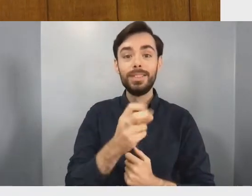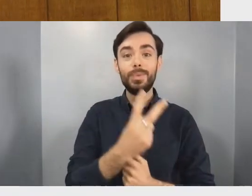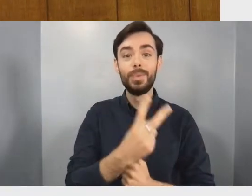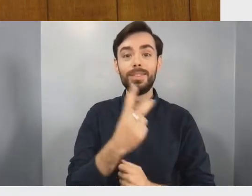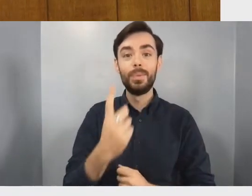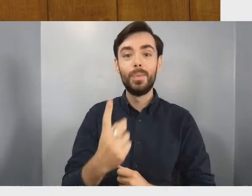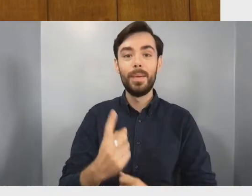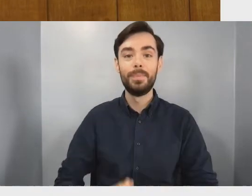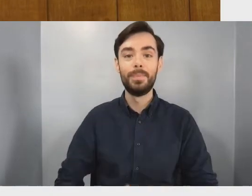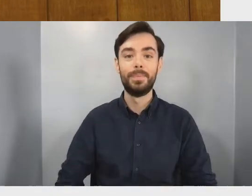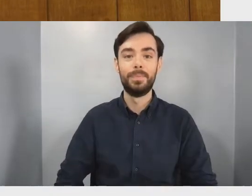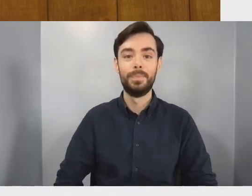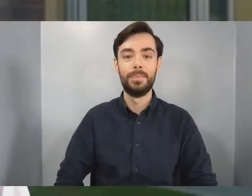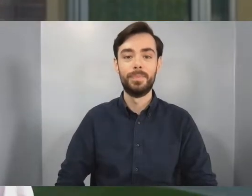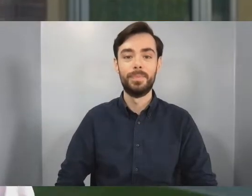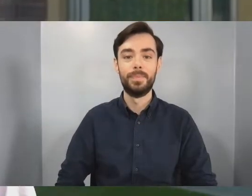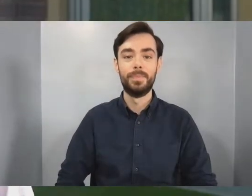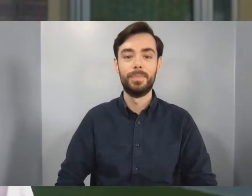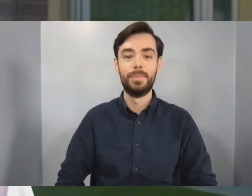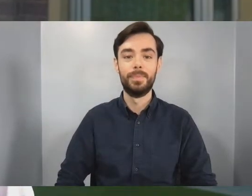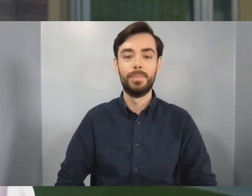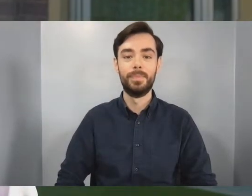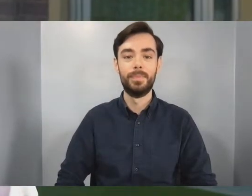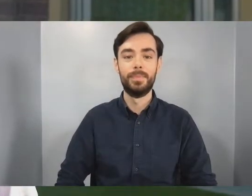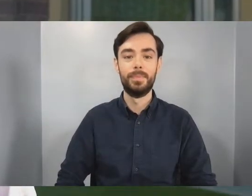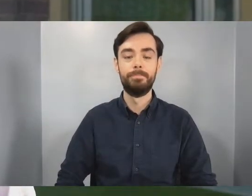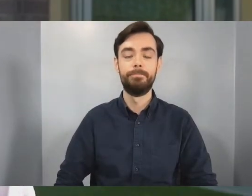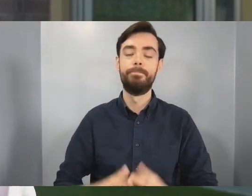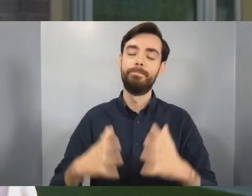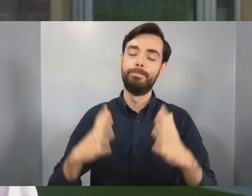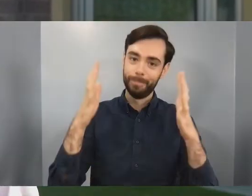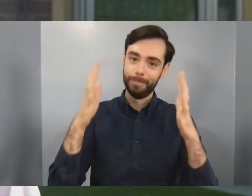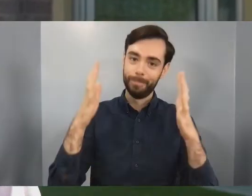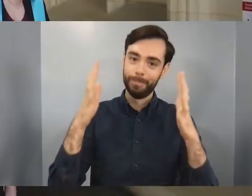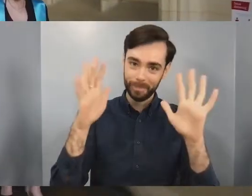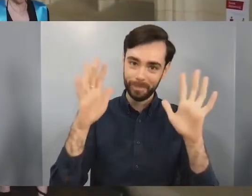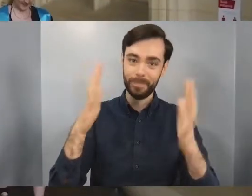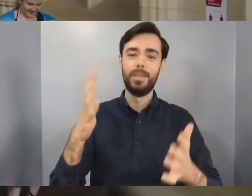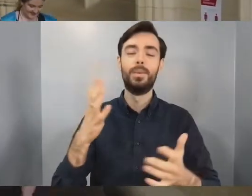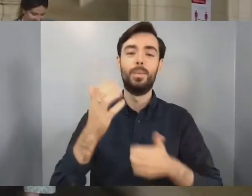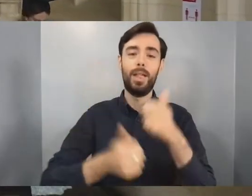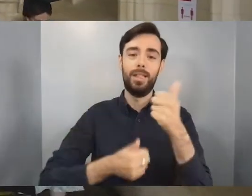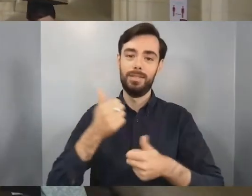So congratulations again and well done, you've earned your success and we're very proud of you.